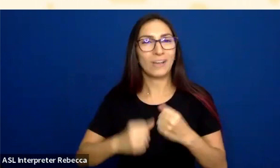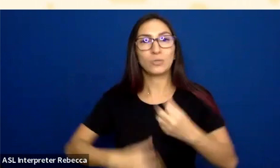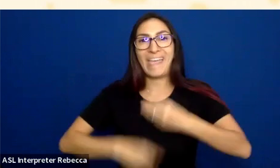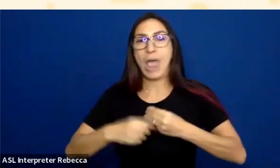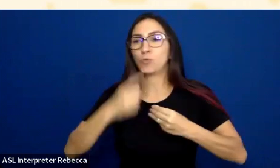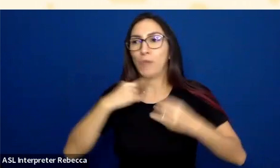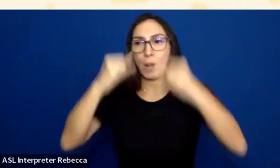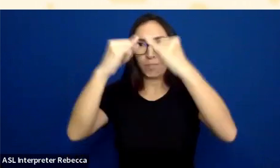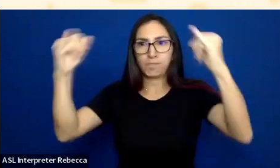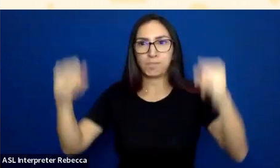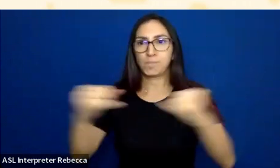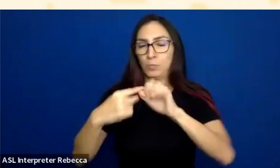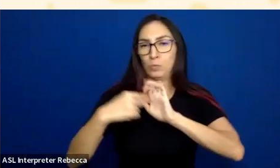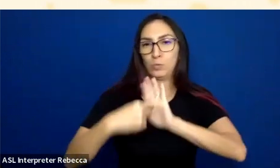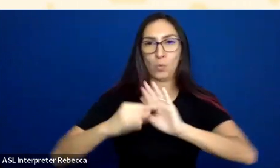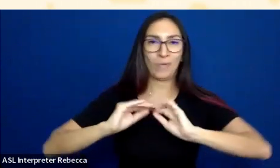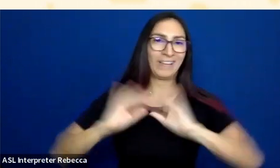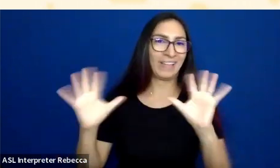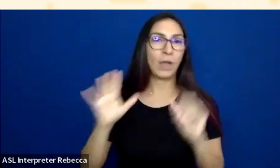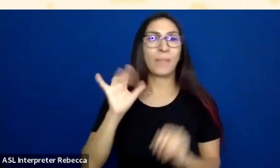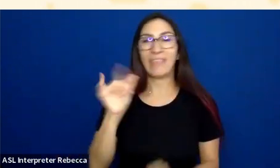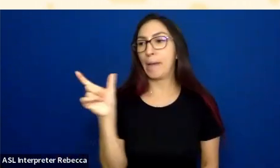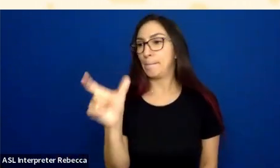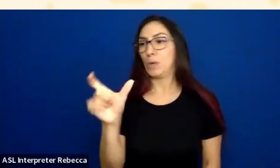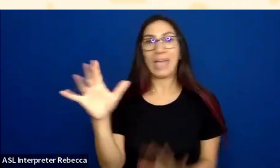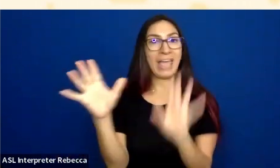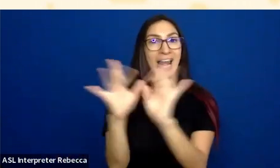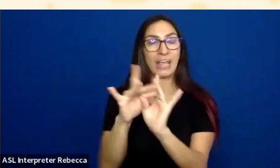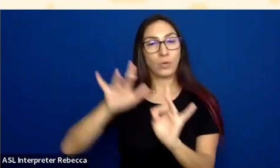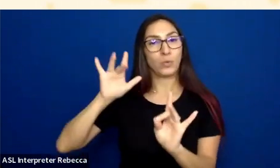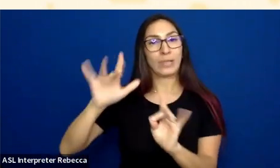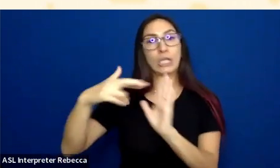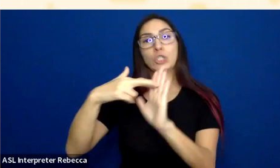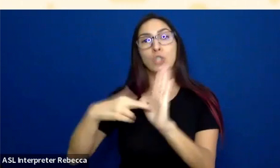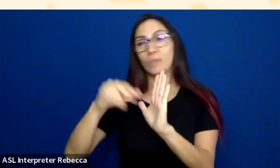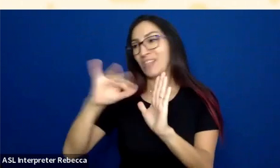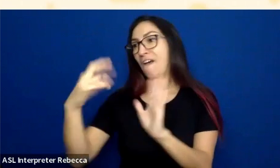But this terms of use, because it's not underlined,